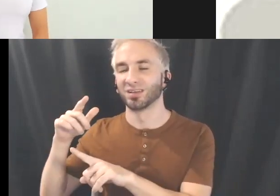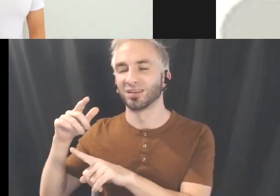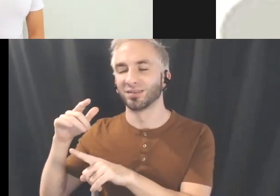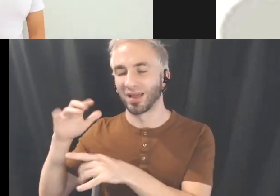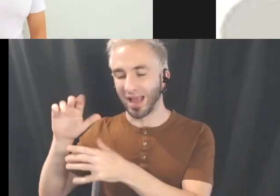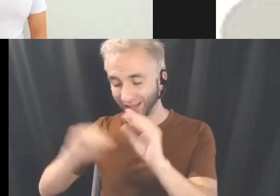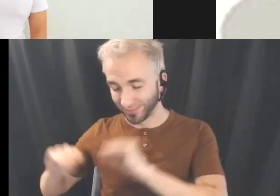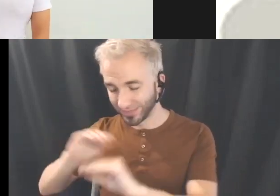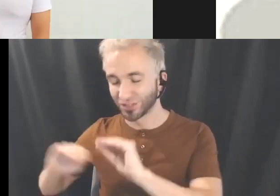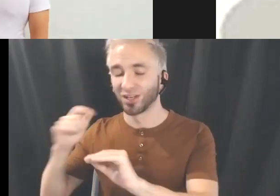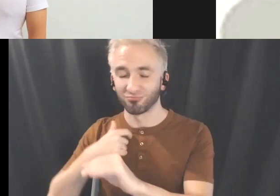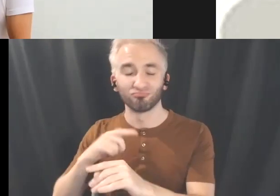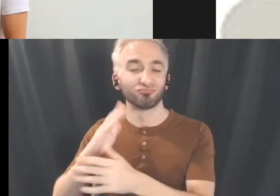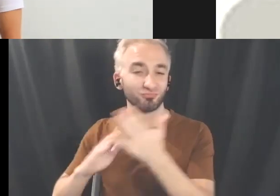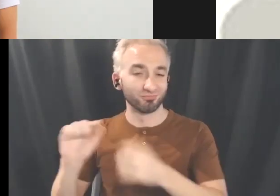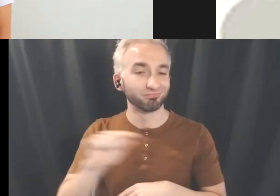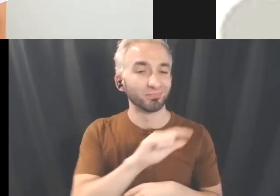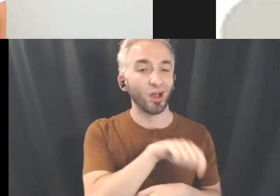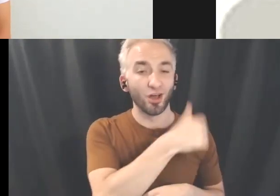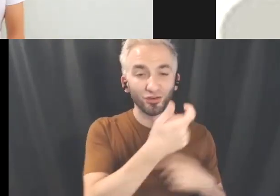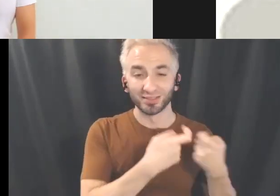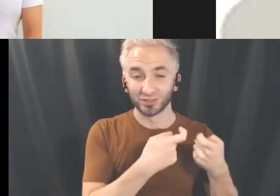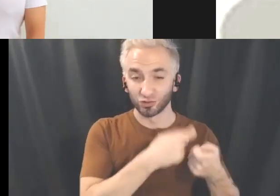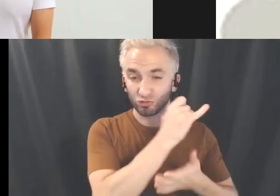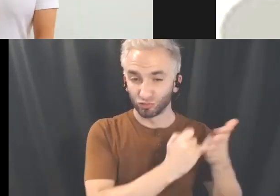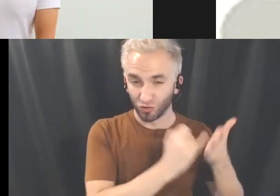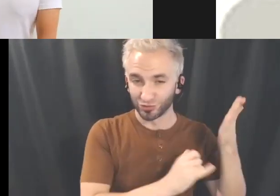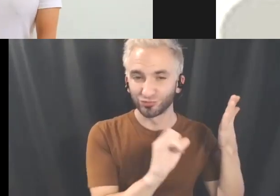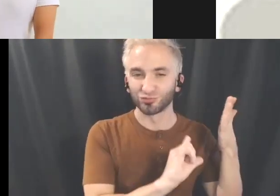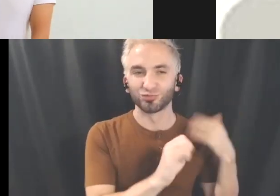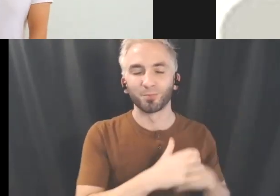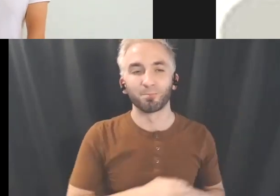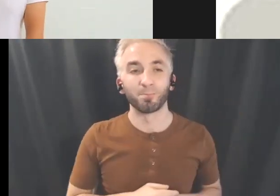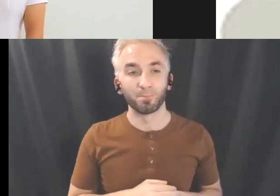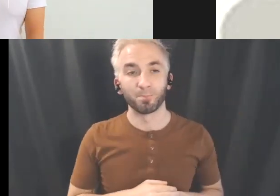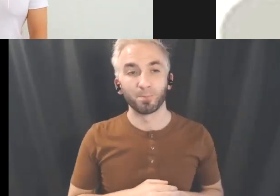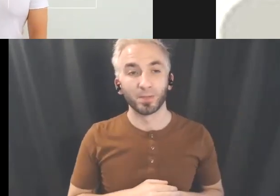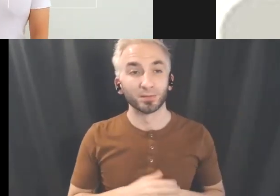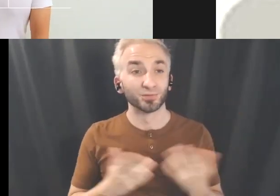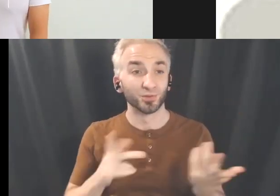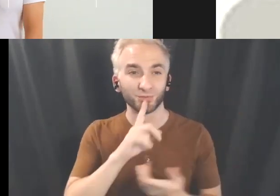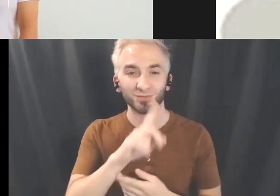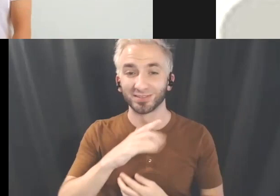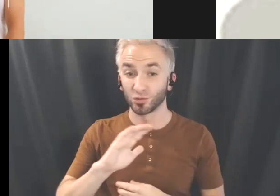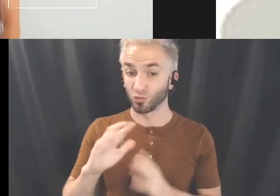digital drawings as well. So the tools really depend on what the project I'm given.